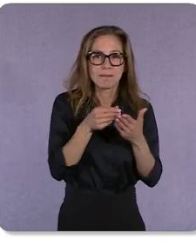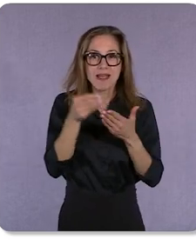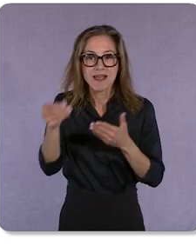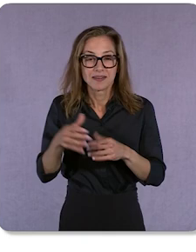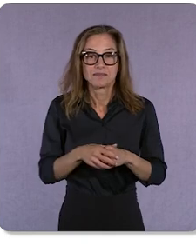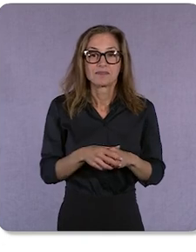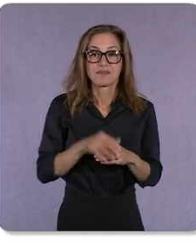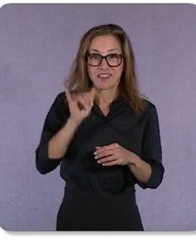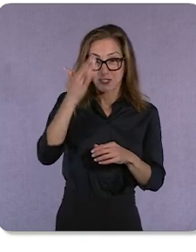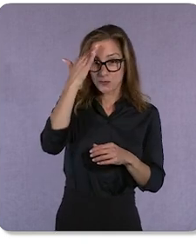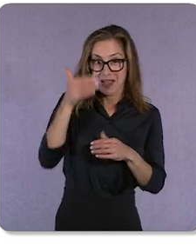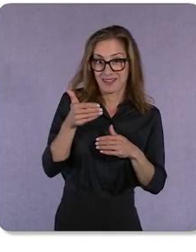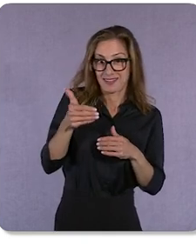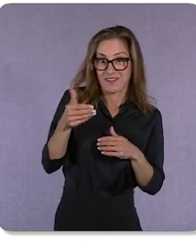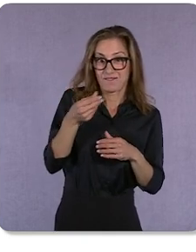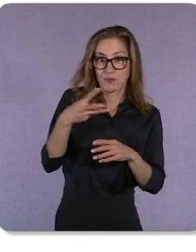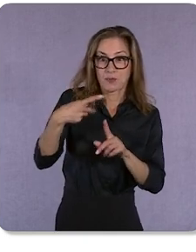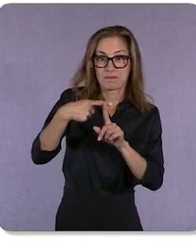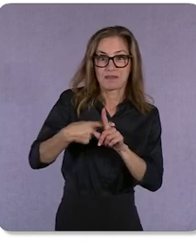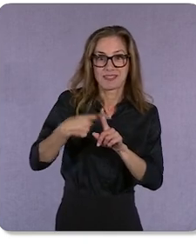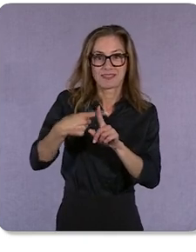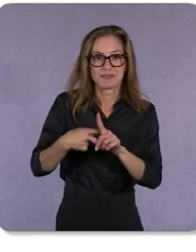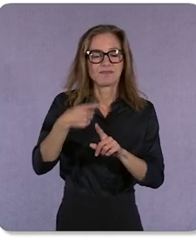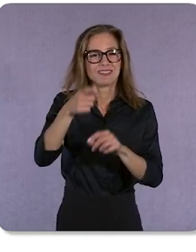That’s why, coming in the next few months, you'll be able to showcase